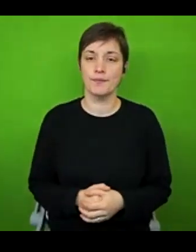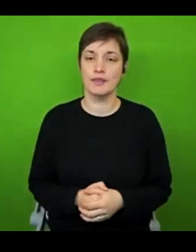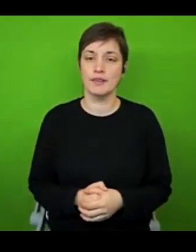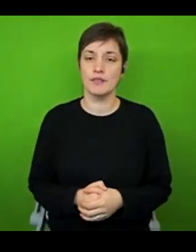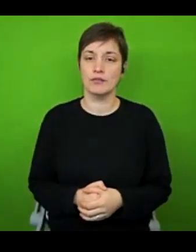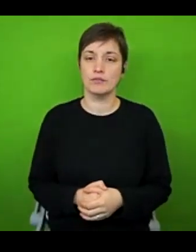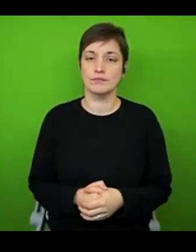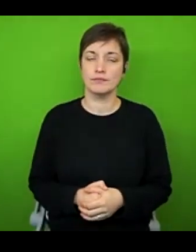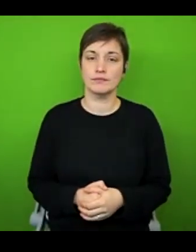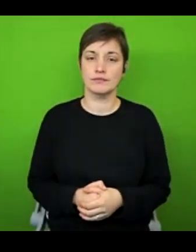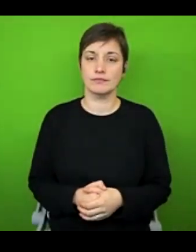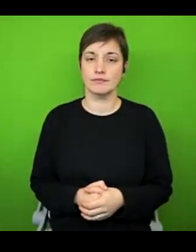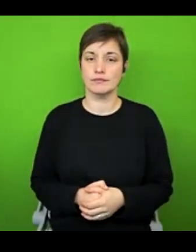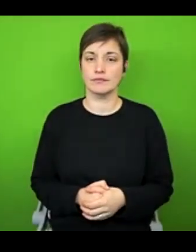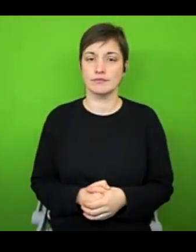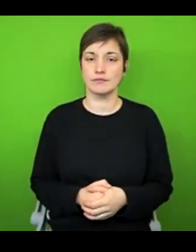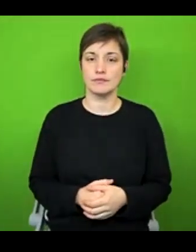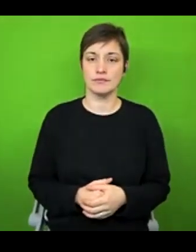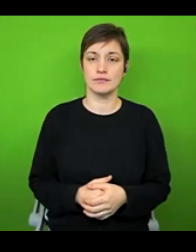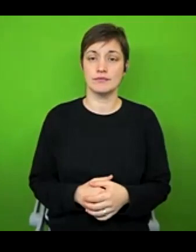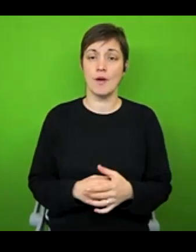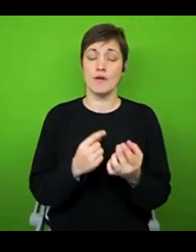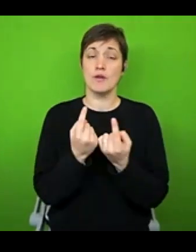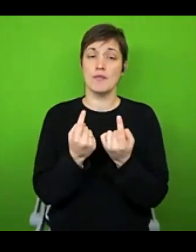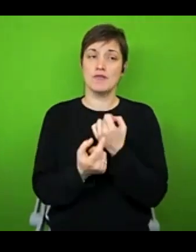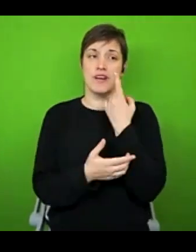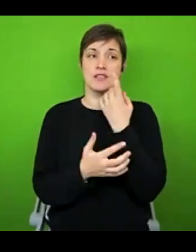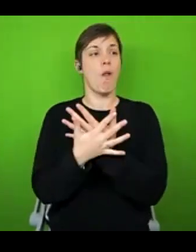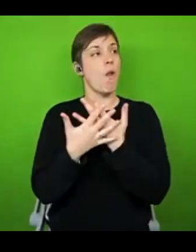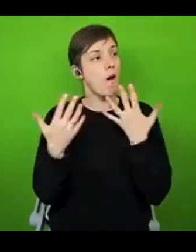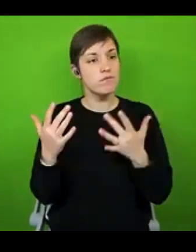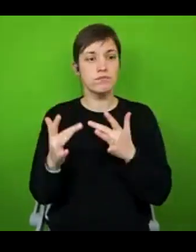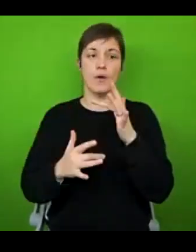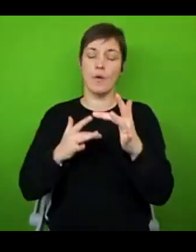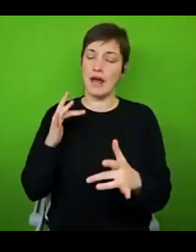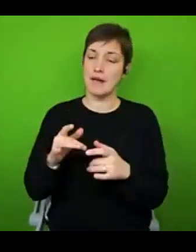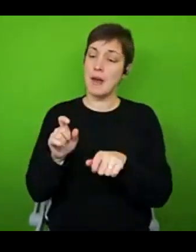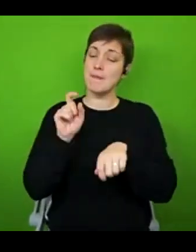Now, something I've noticed a lot during my time online is that people with less visible symptoms and less visible